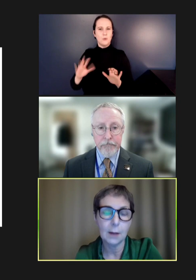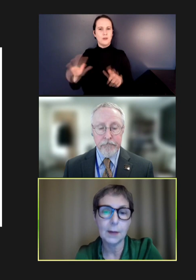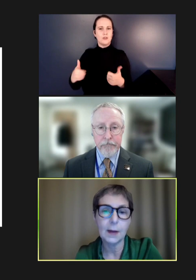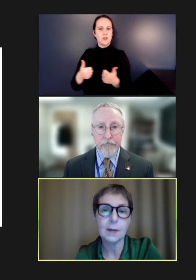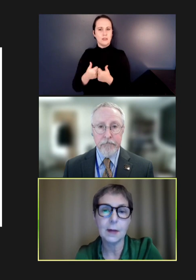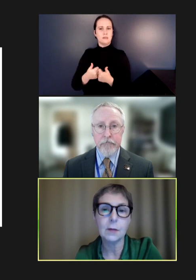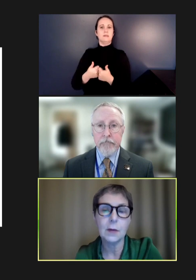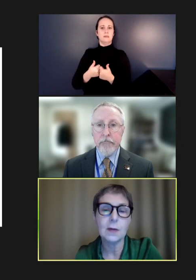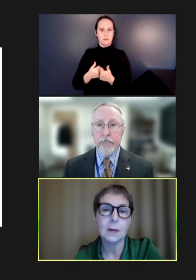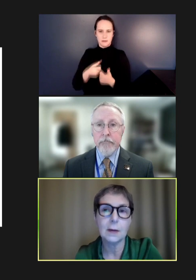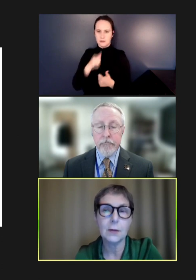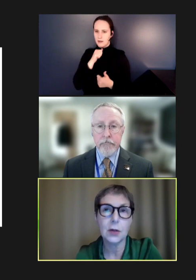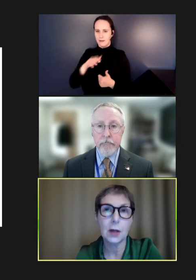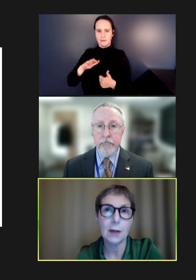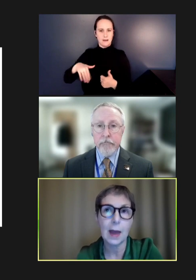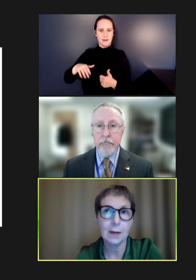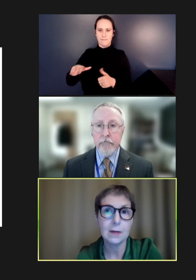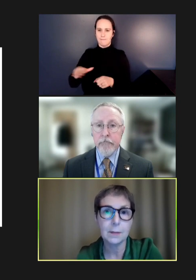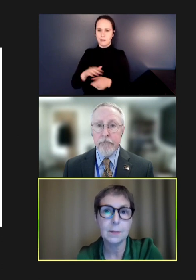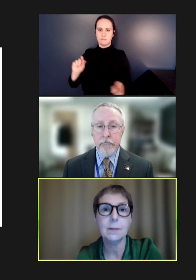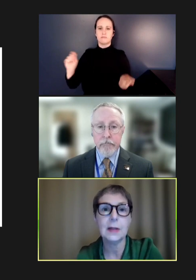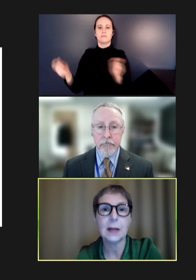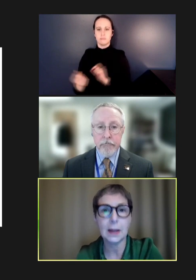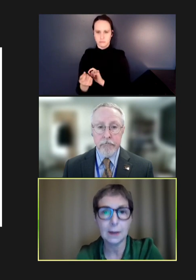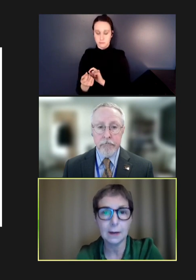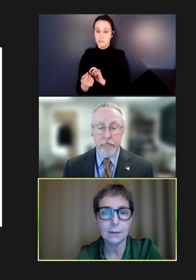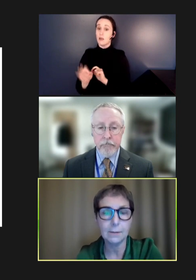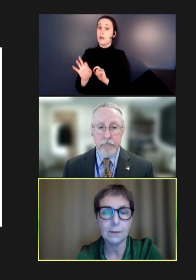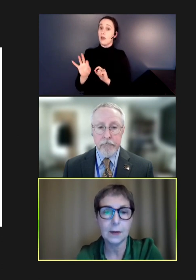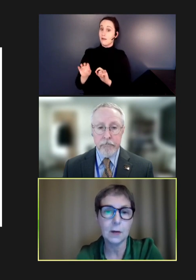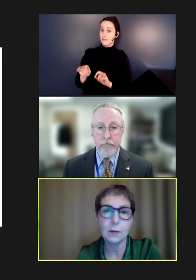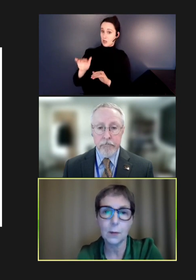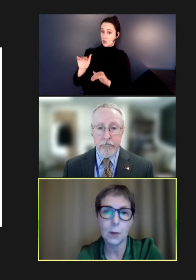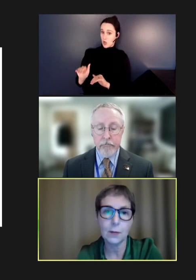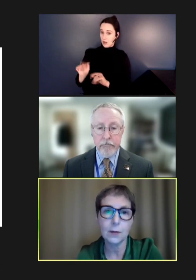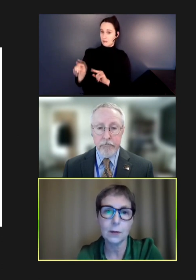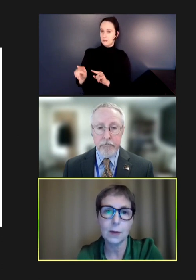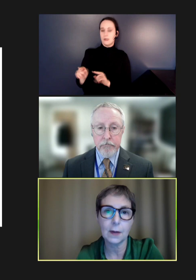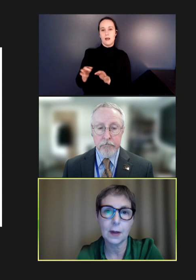I think that's the other reason that if a child has delayed their dose for one reason or another,